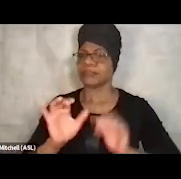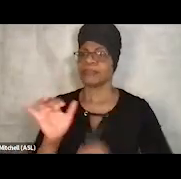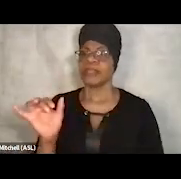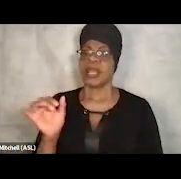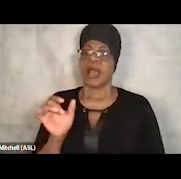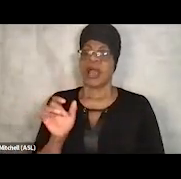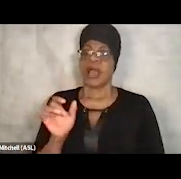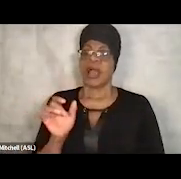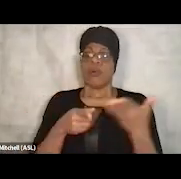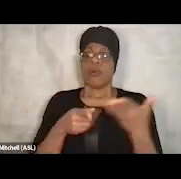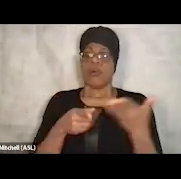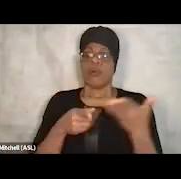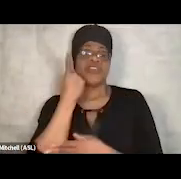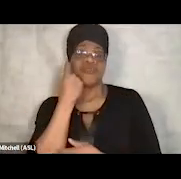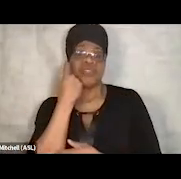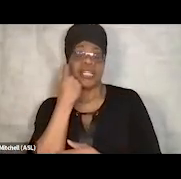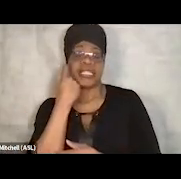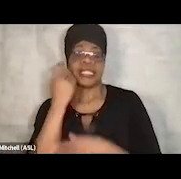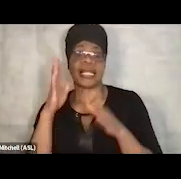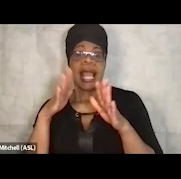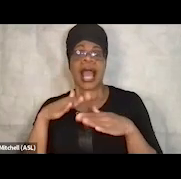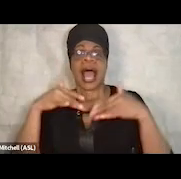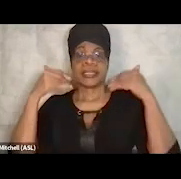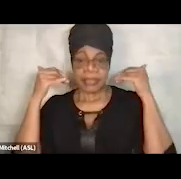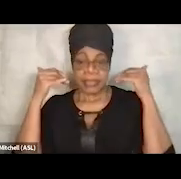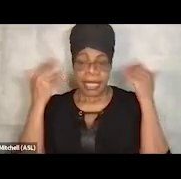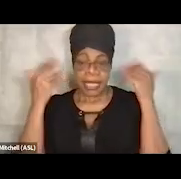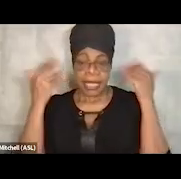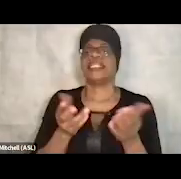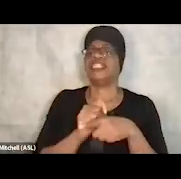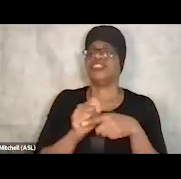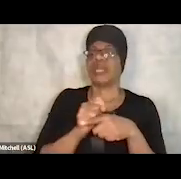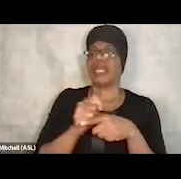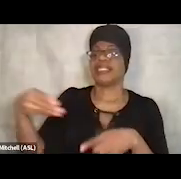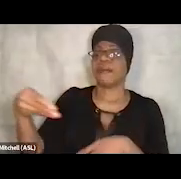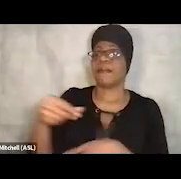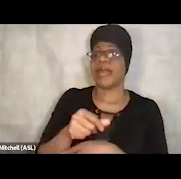was hospitality training, which was paid training that we provided